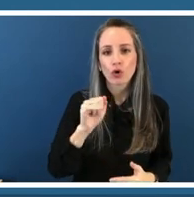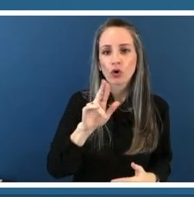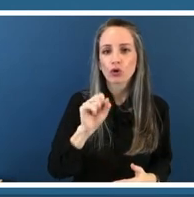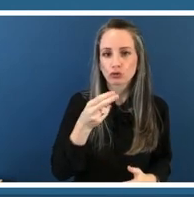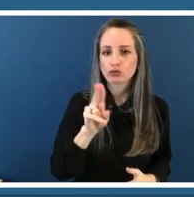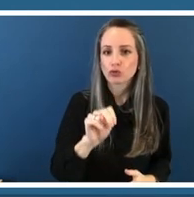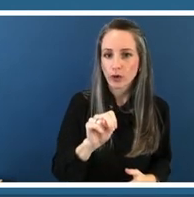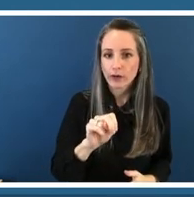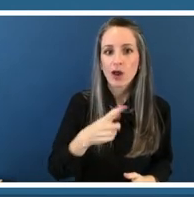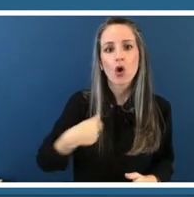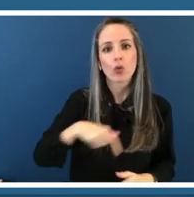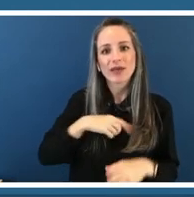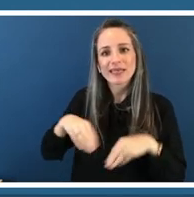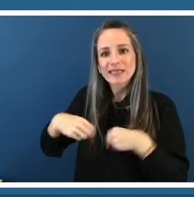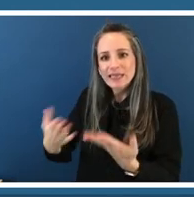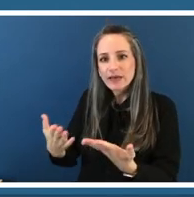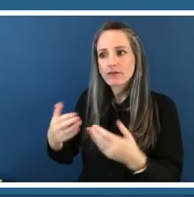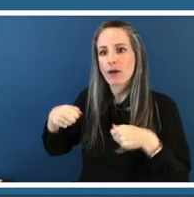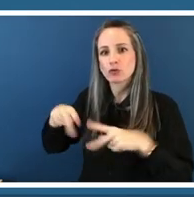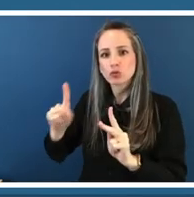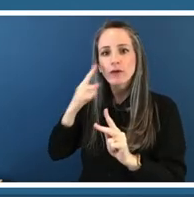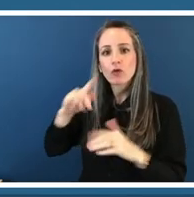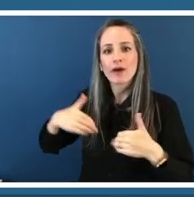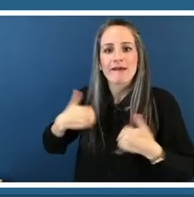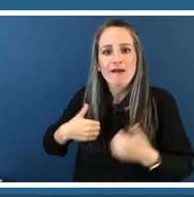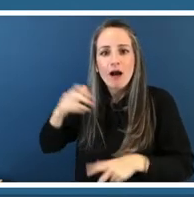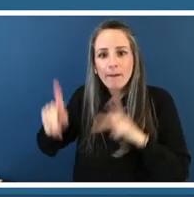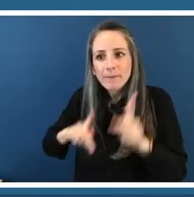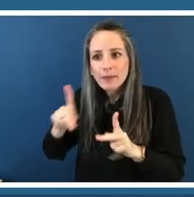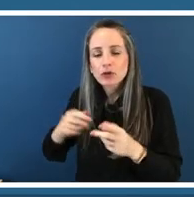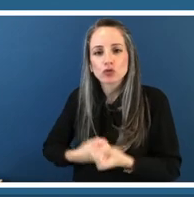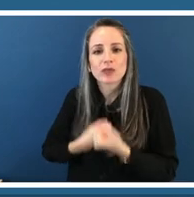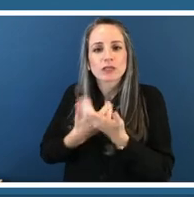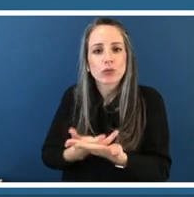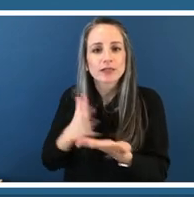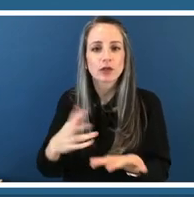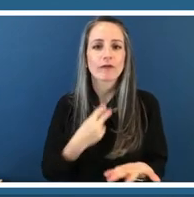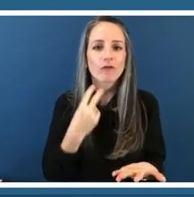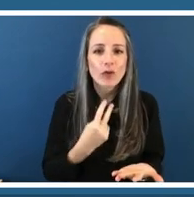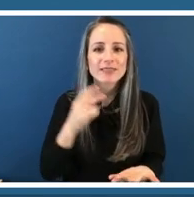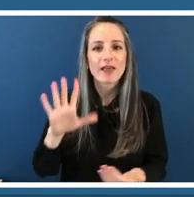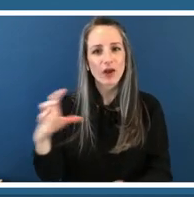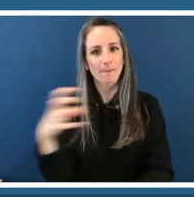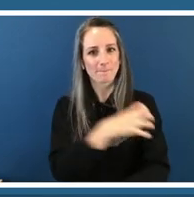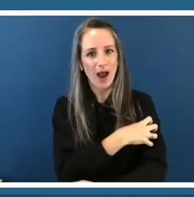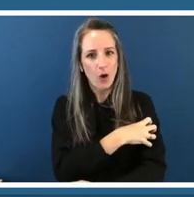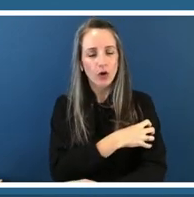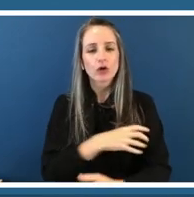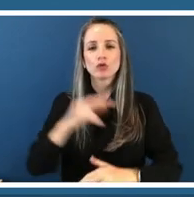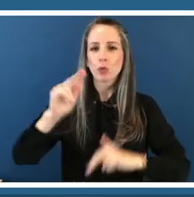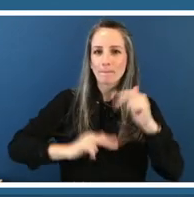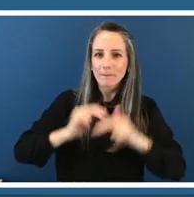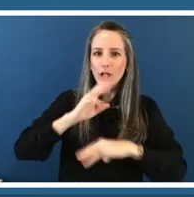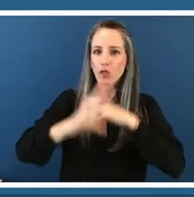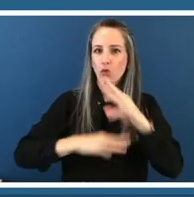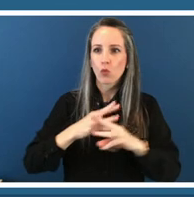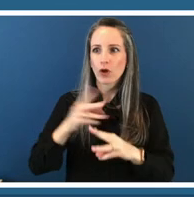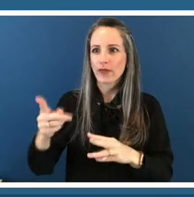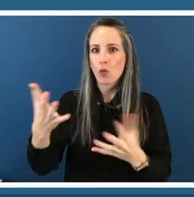people to access their voice and their power through contemporary art so they can build the world that they want to see